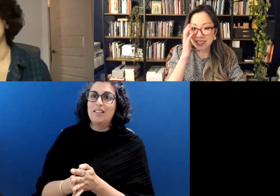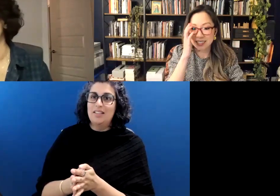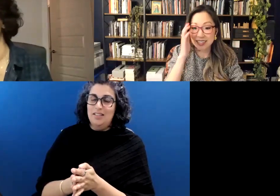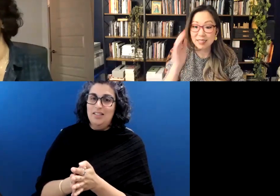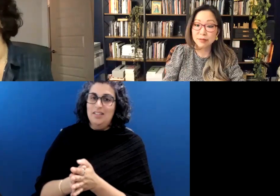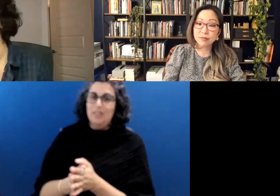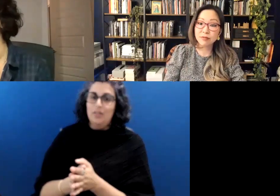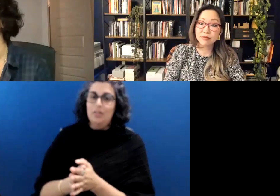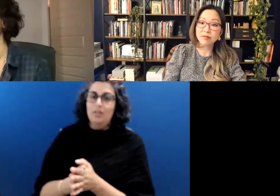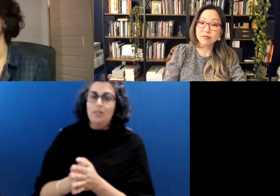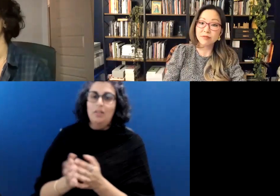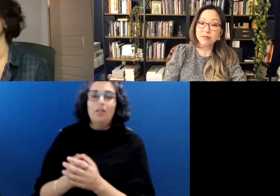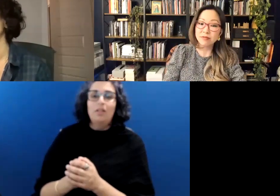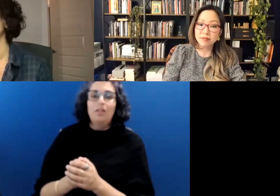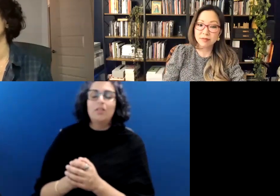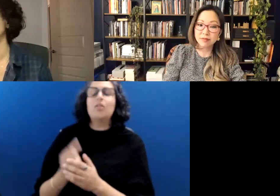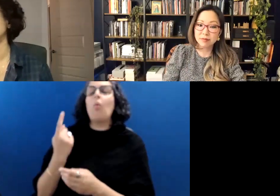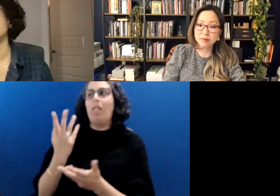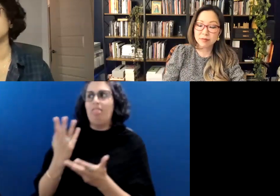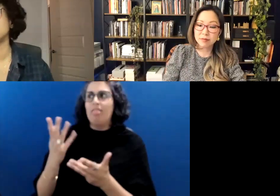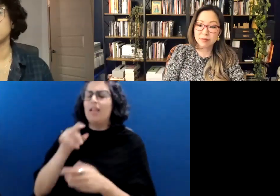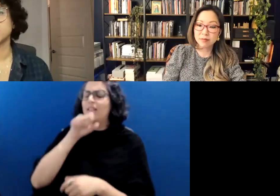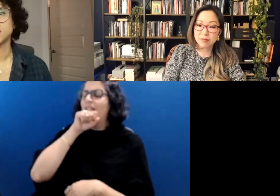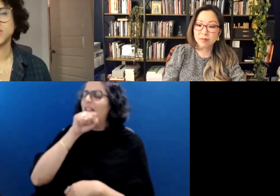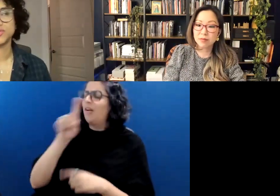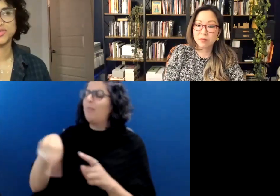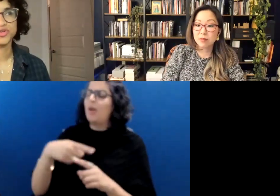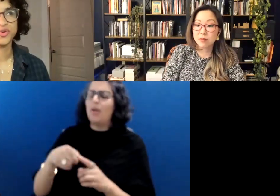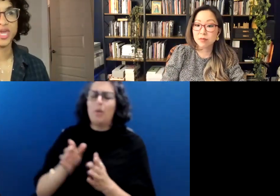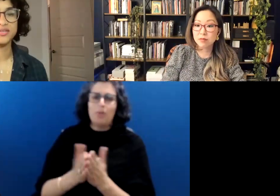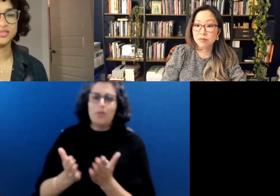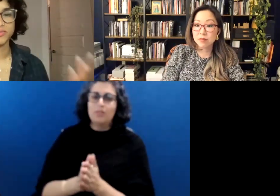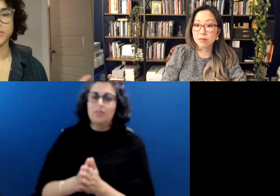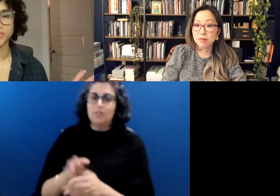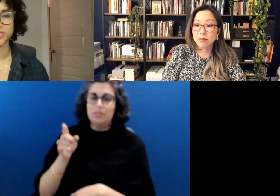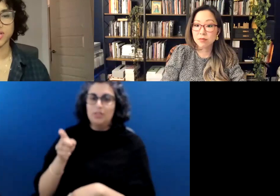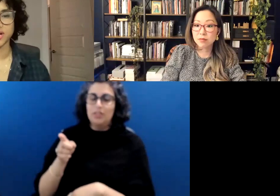So one of the things that I really love about the book is that you're so candid about mental